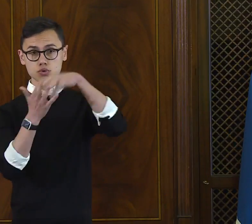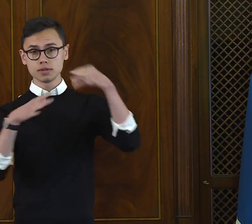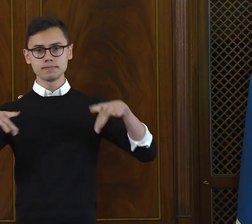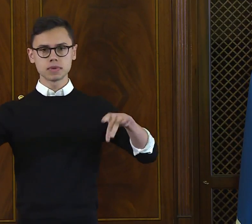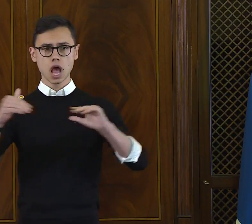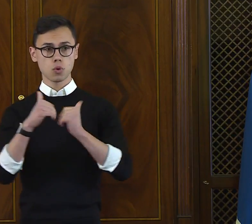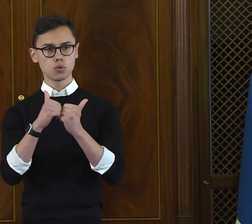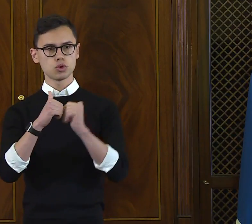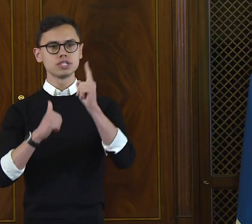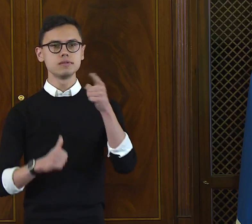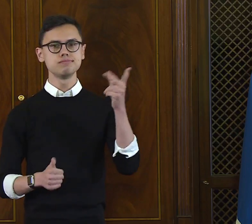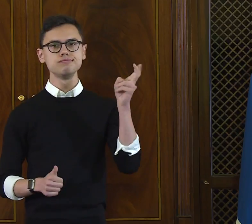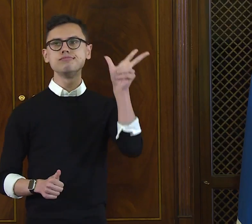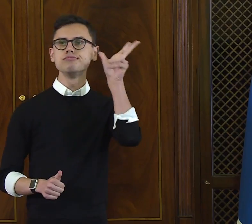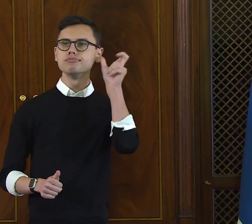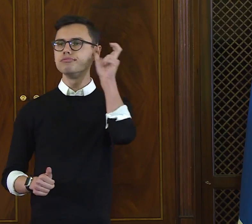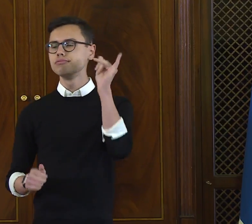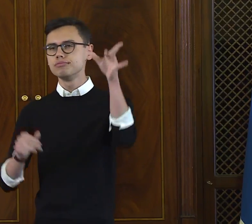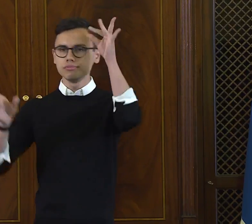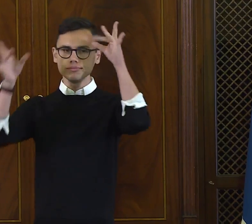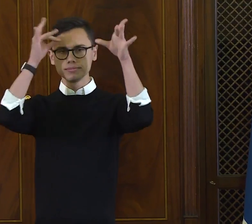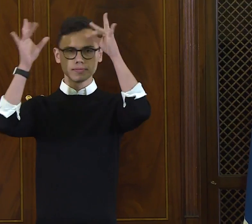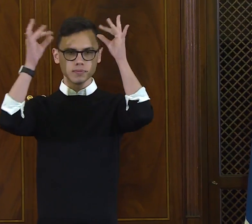There's a lot you can learn about the world just